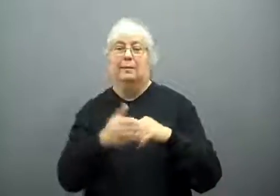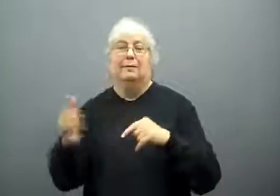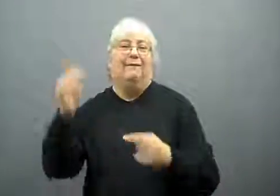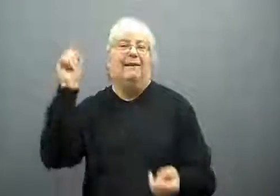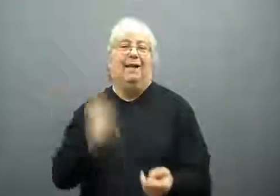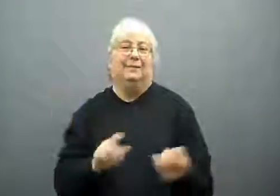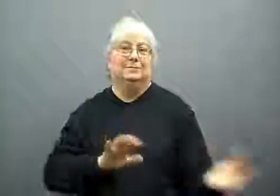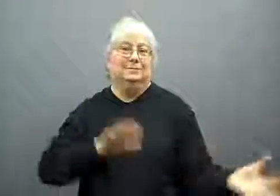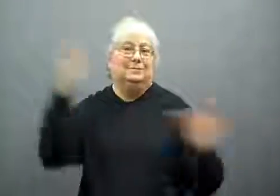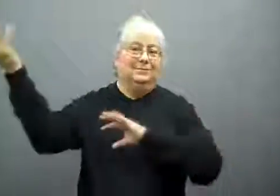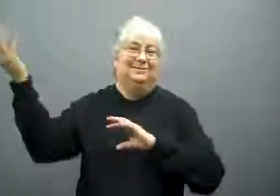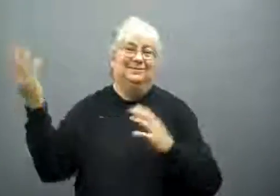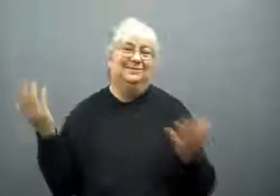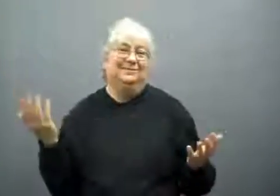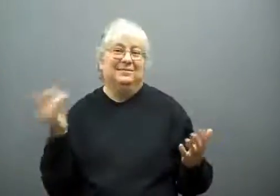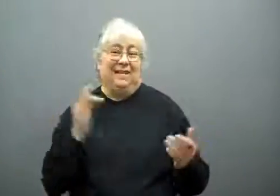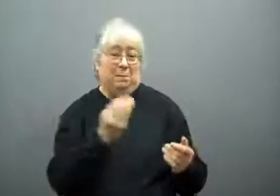It would create less of a problem that way.